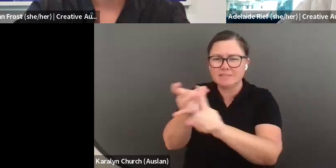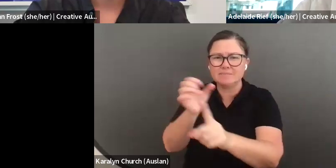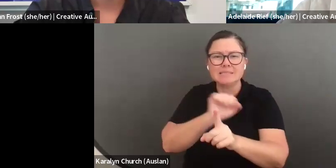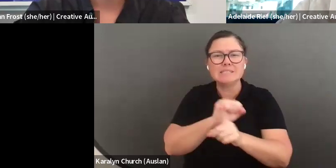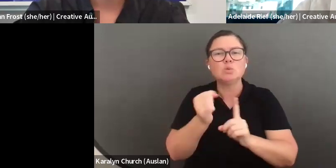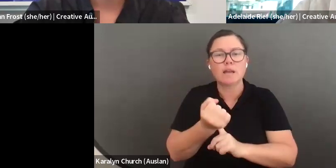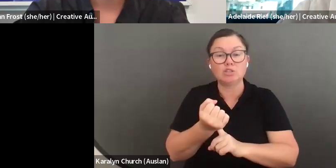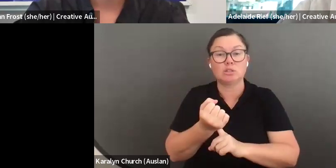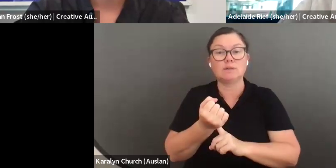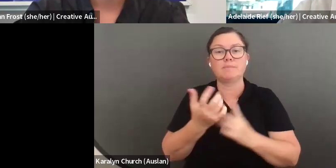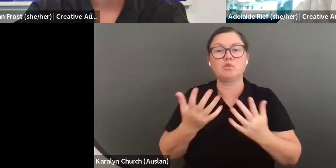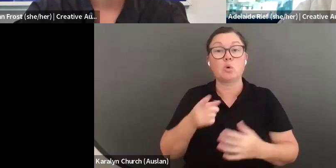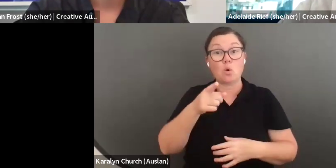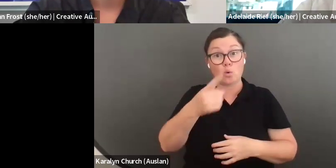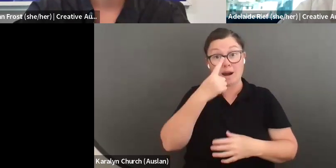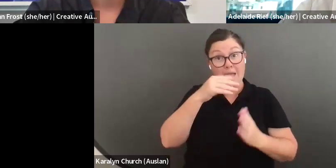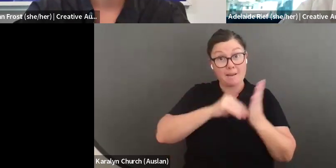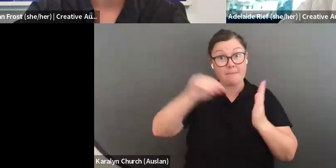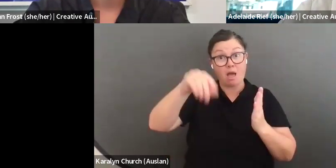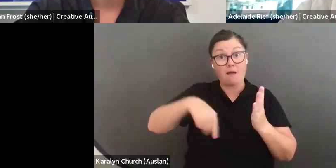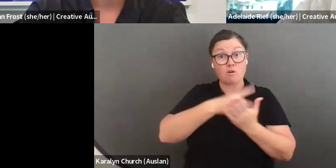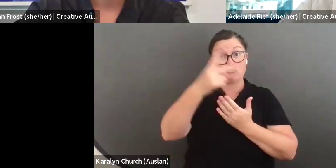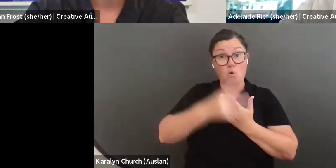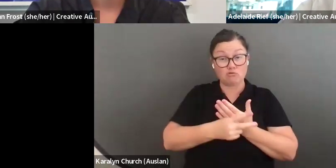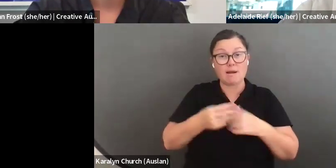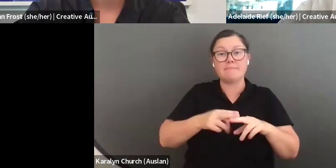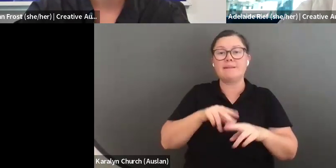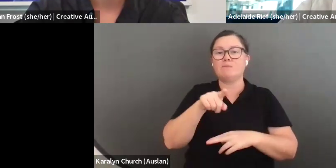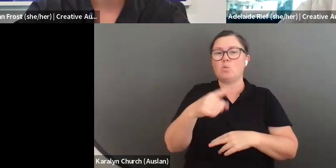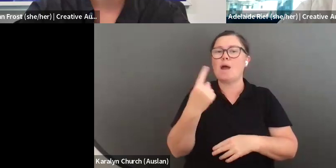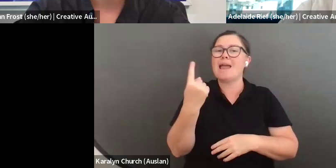very specific circumstances. Just to emphasise, you can apply for this program if you